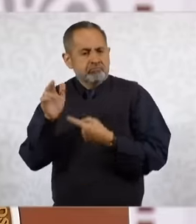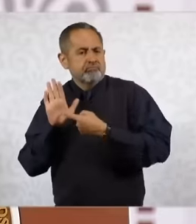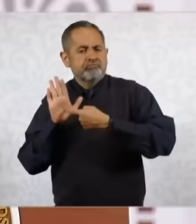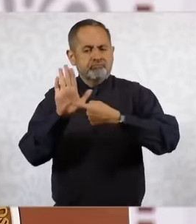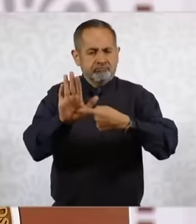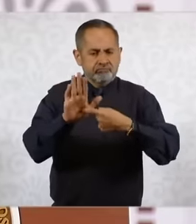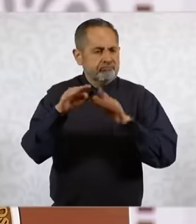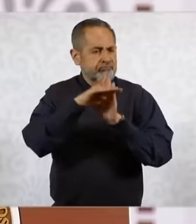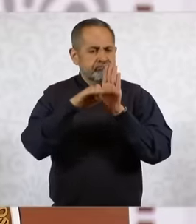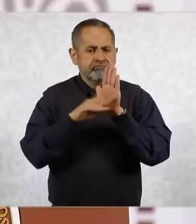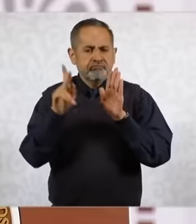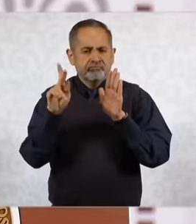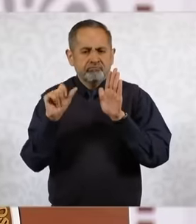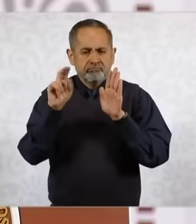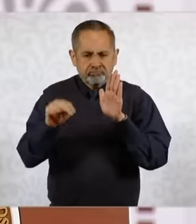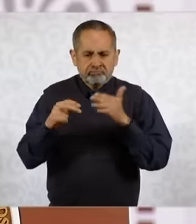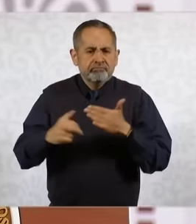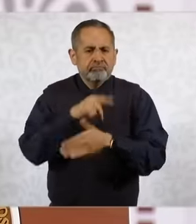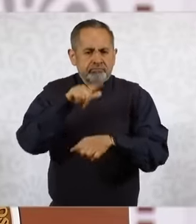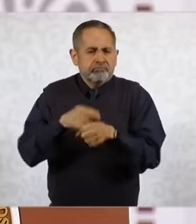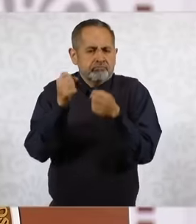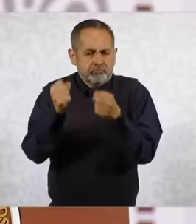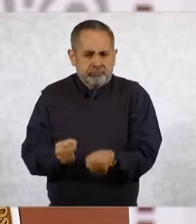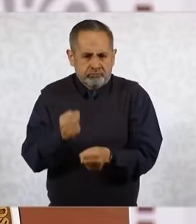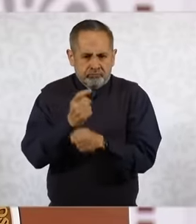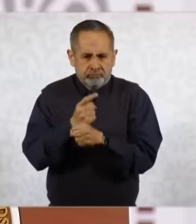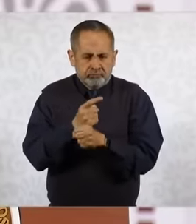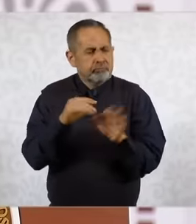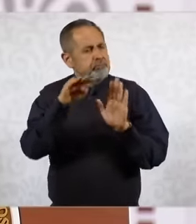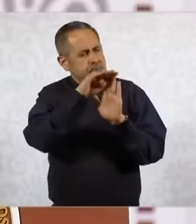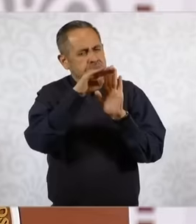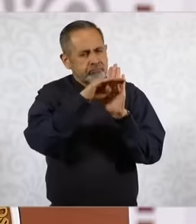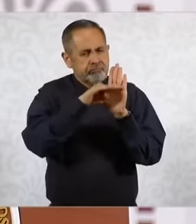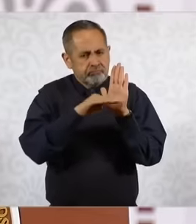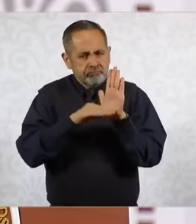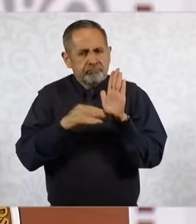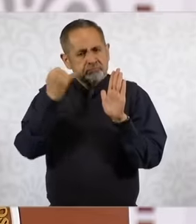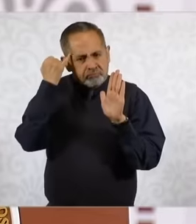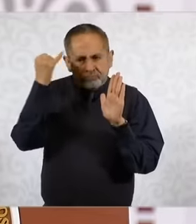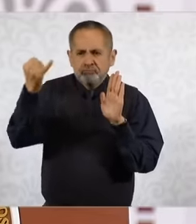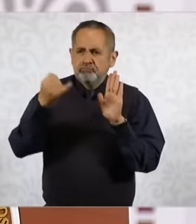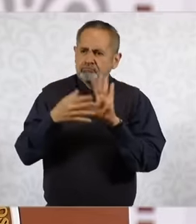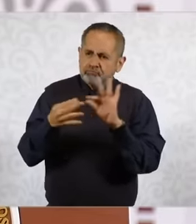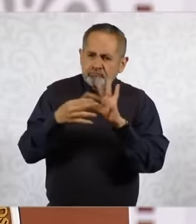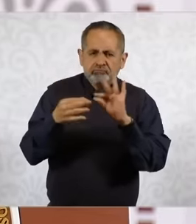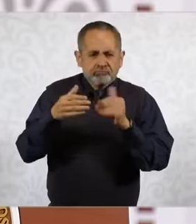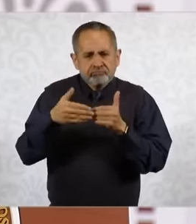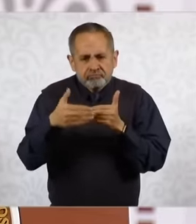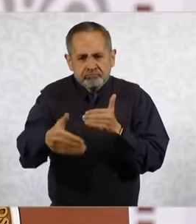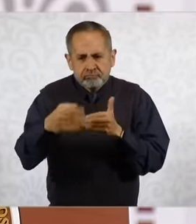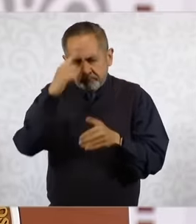security plan are some initiatives that we are going to send especially to strengthen intelligence